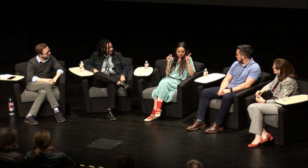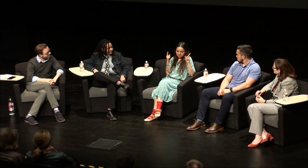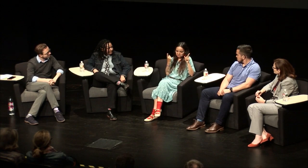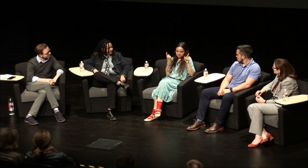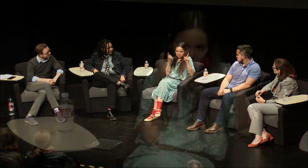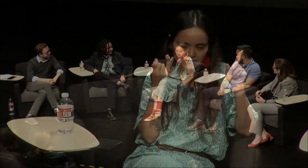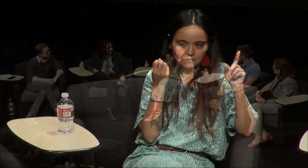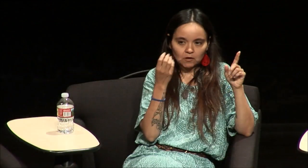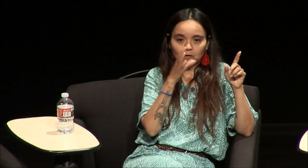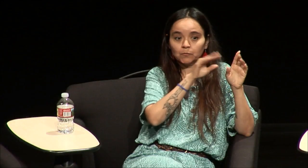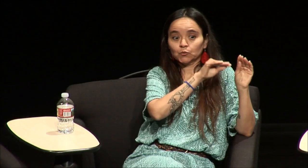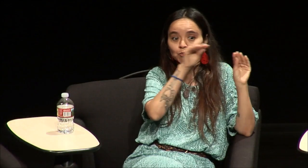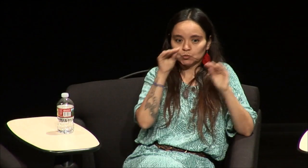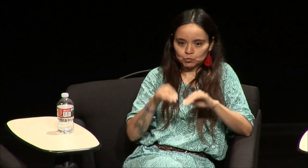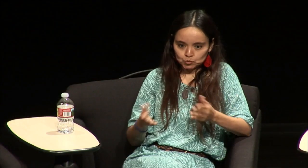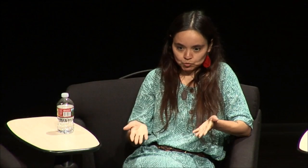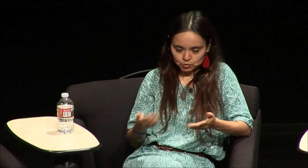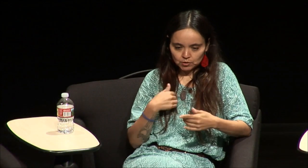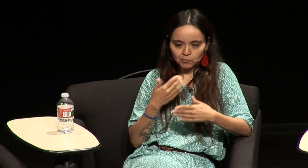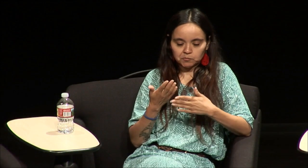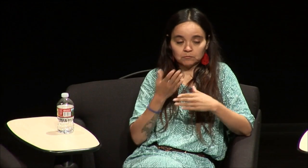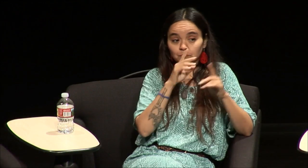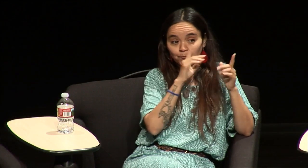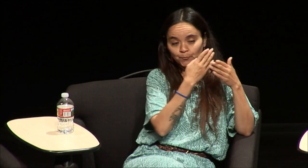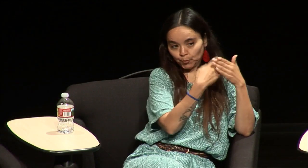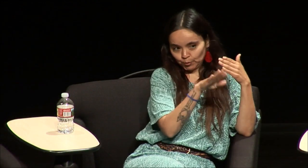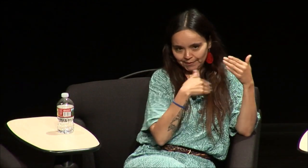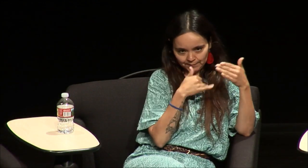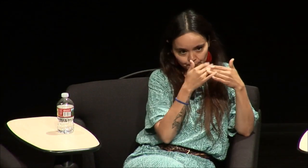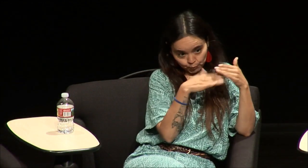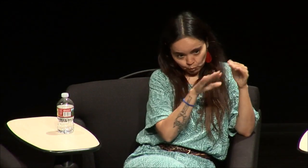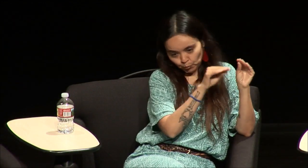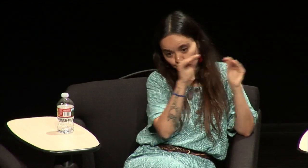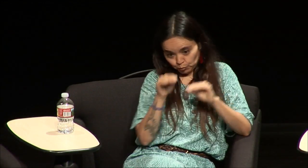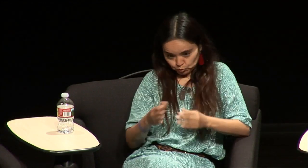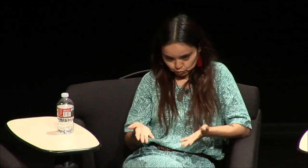public mainstream school in LA when we moved here well I was actually born in